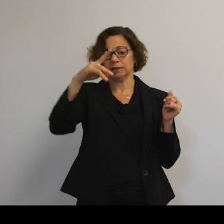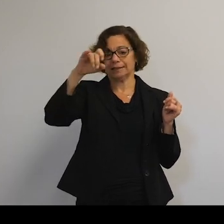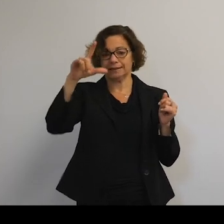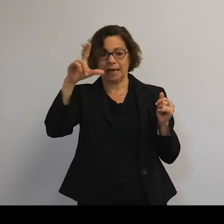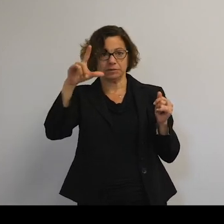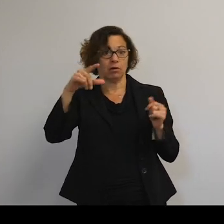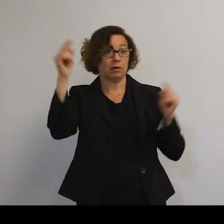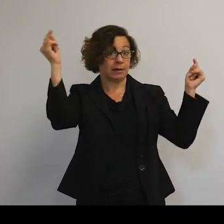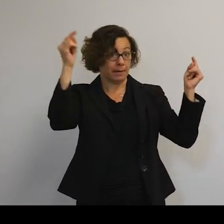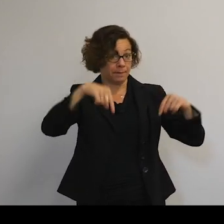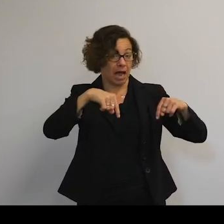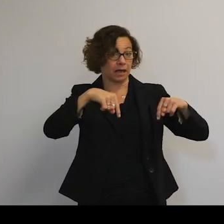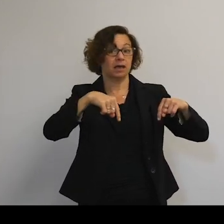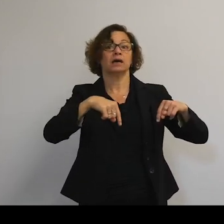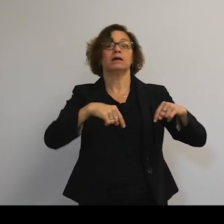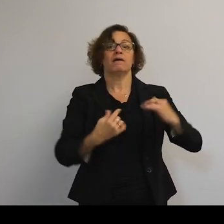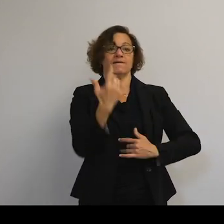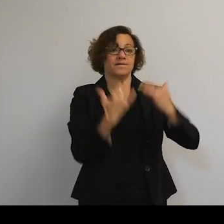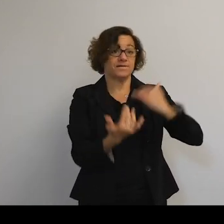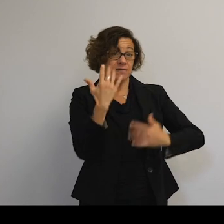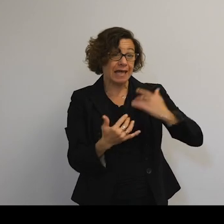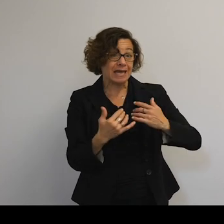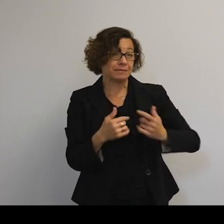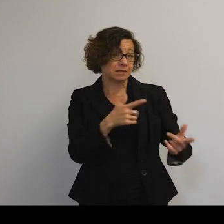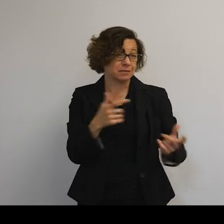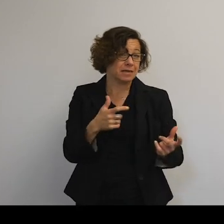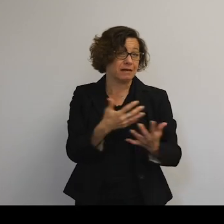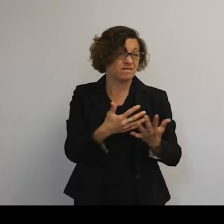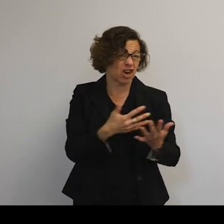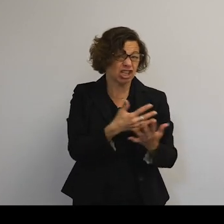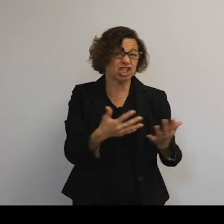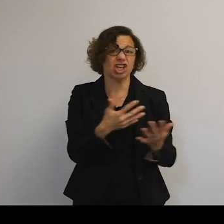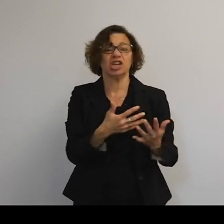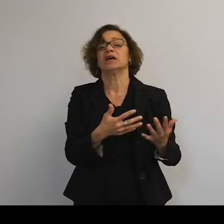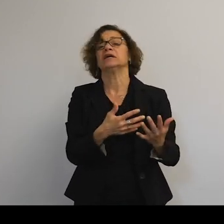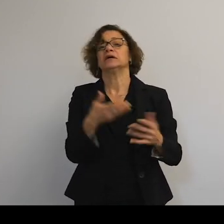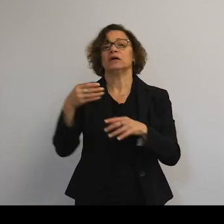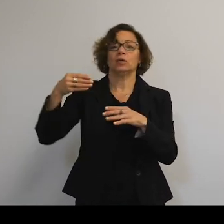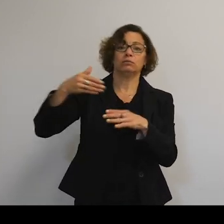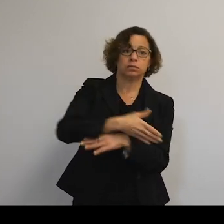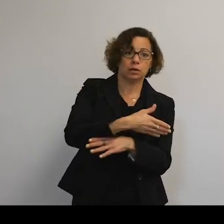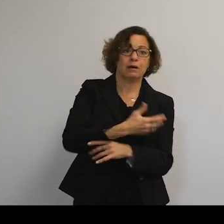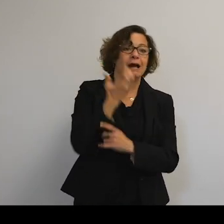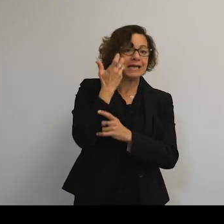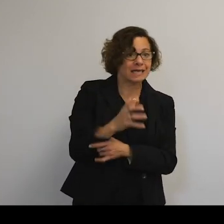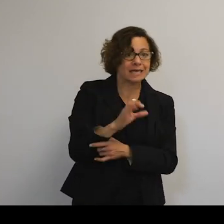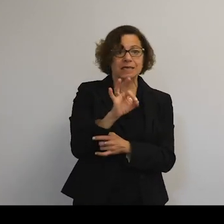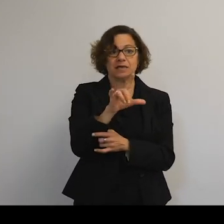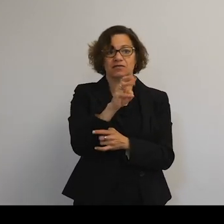just because of the speeds involved, these objects and the friction forces caused. There's a lot of heat. Flames melt objects.